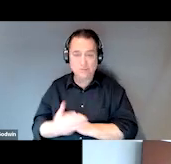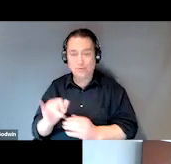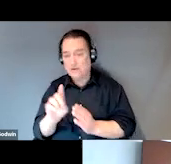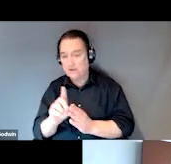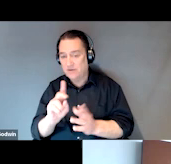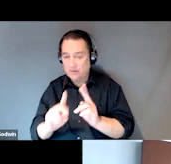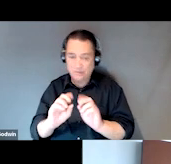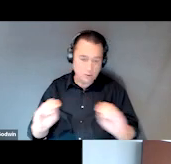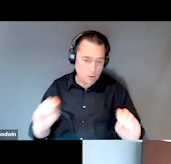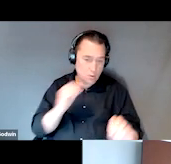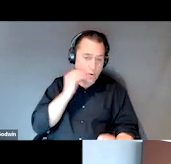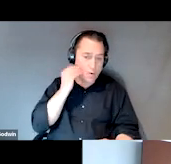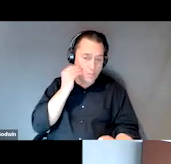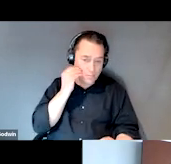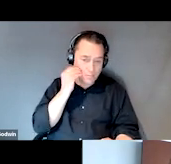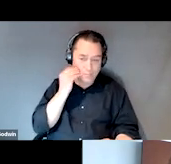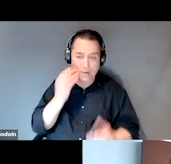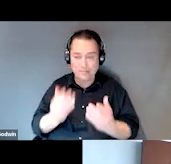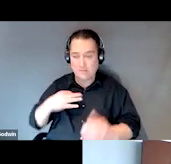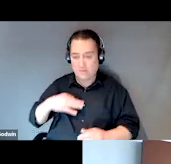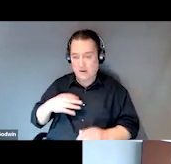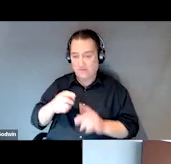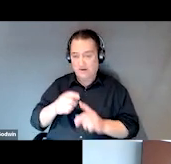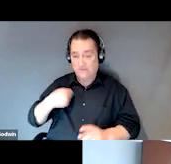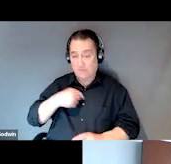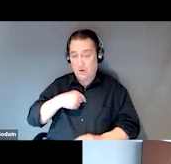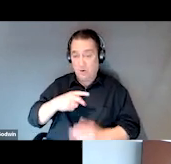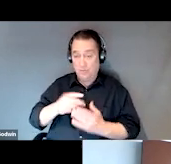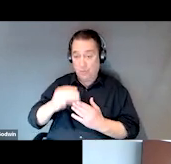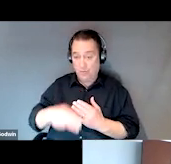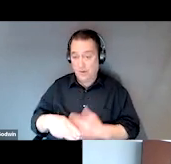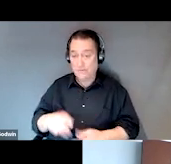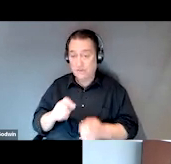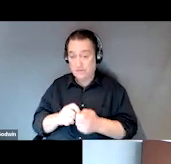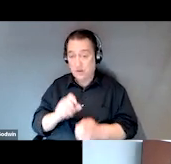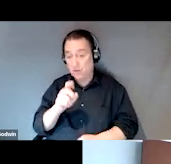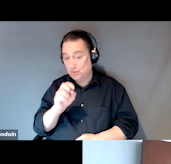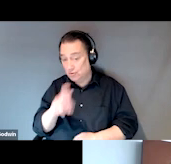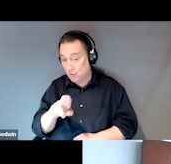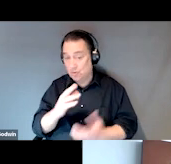and could potentially benefit from our programs, specifically SOAR and maybe some of the other programs